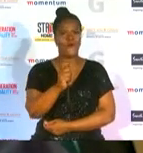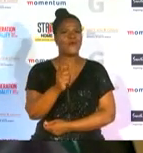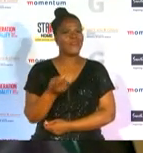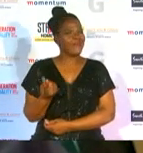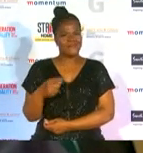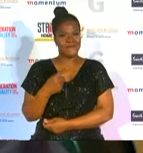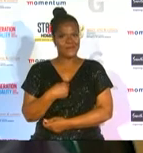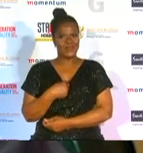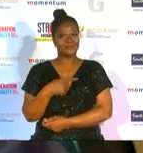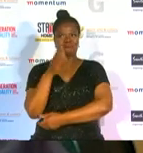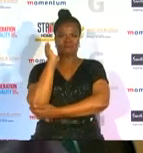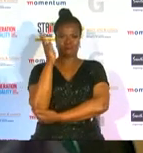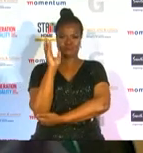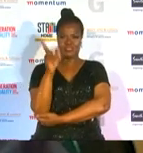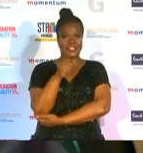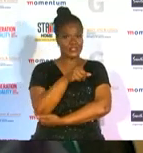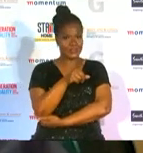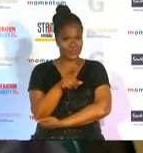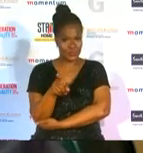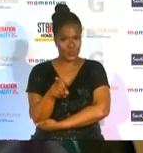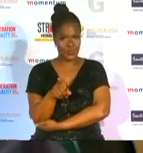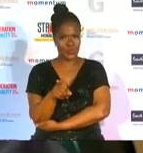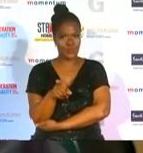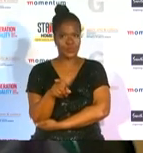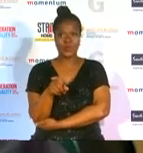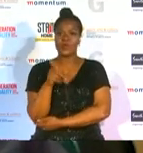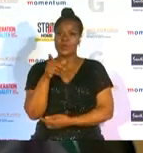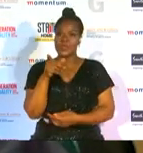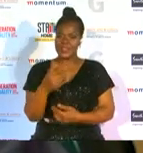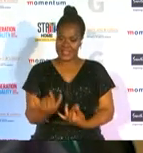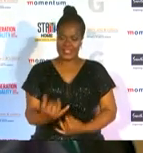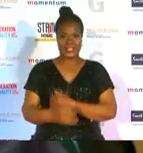to address you on the occasion of the 2020